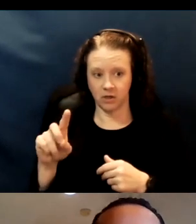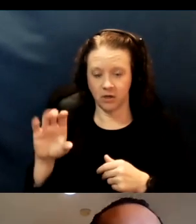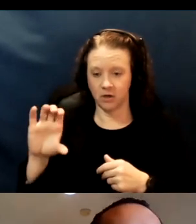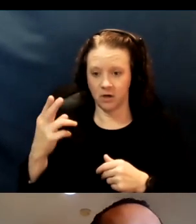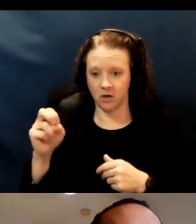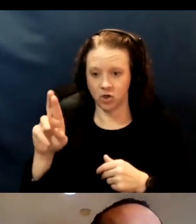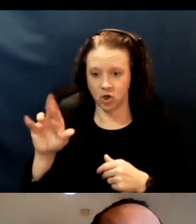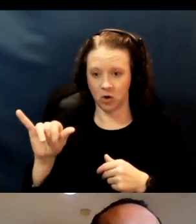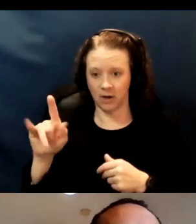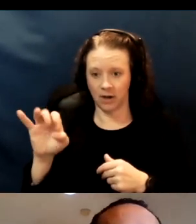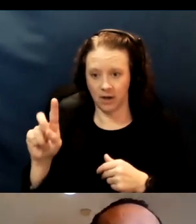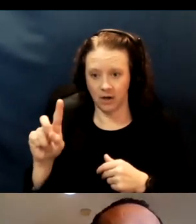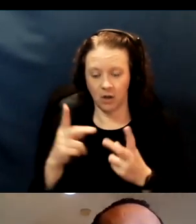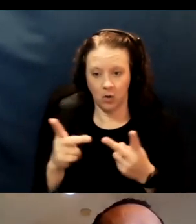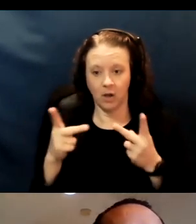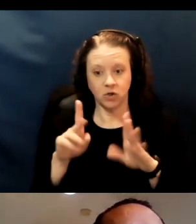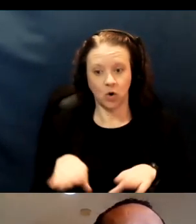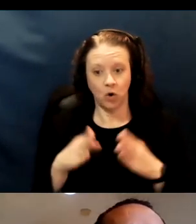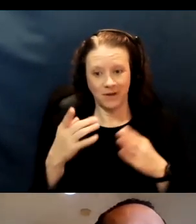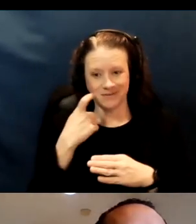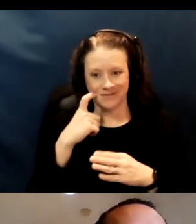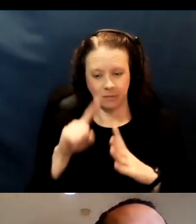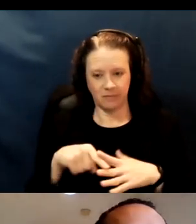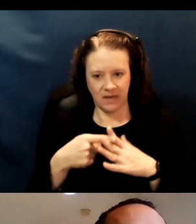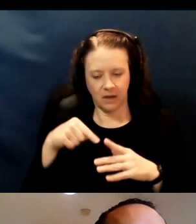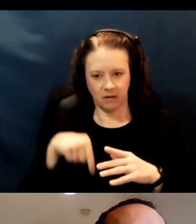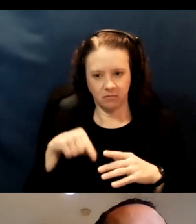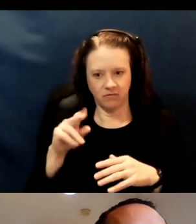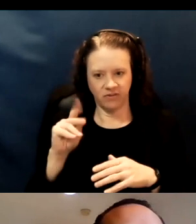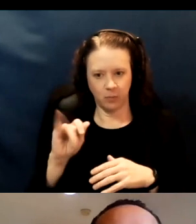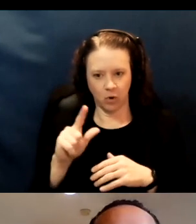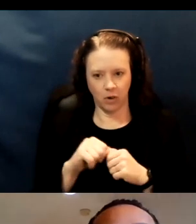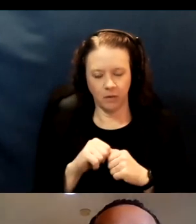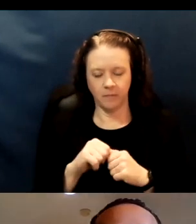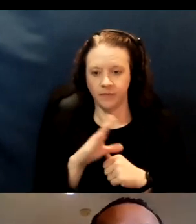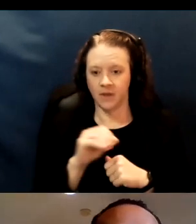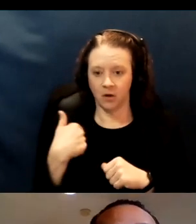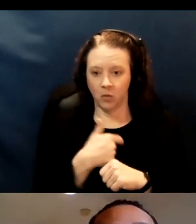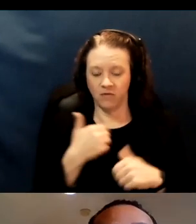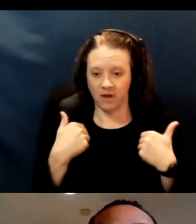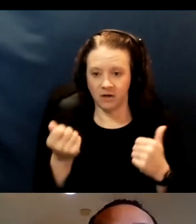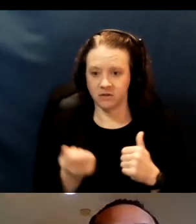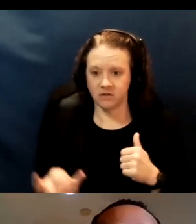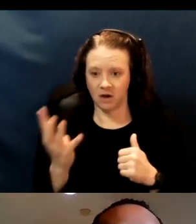I'm gonna say at the beginning of this month. And there have been a number of what we call fire pop-ups.